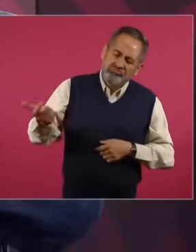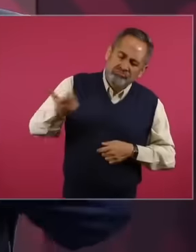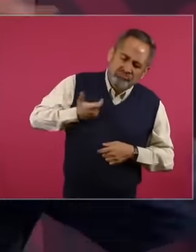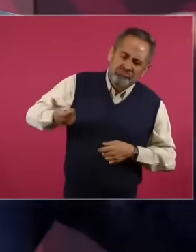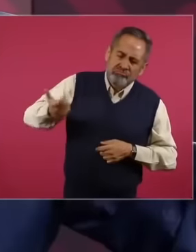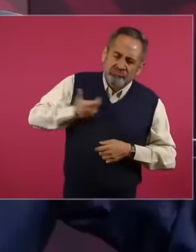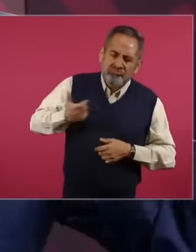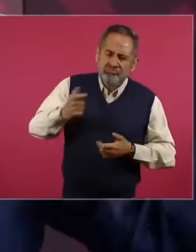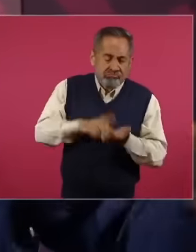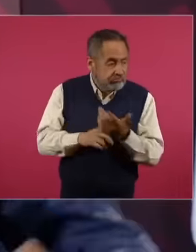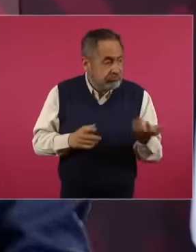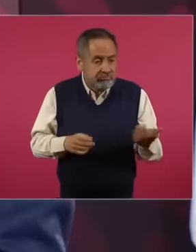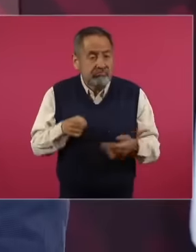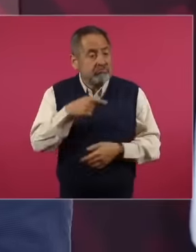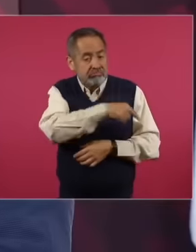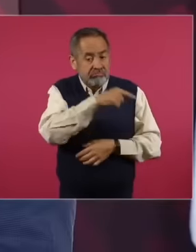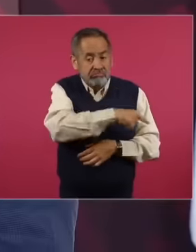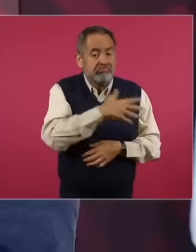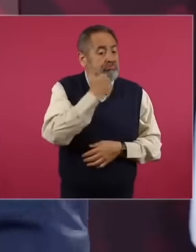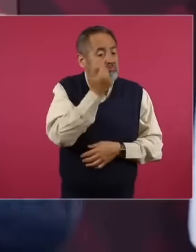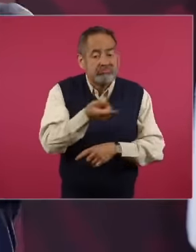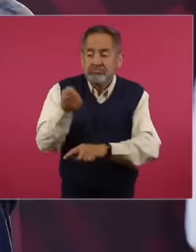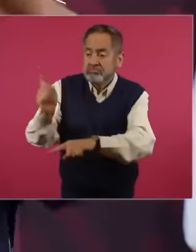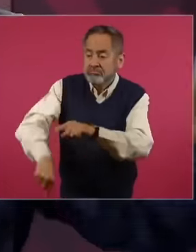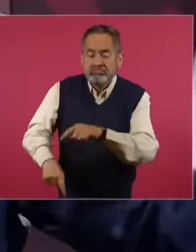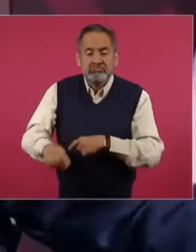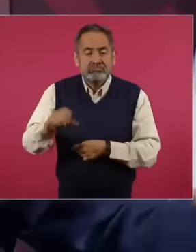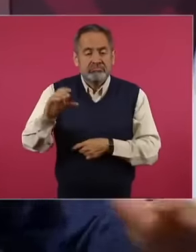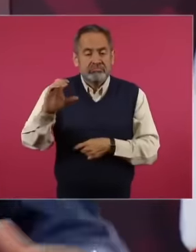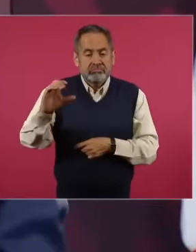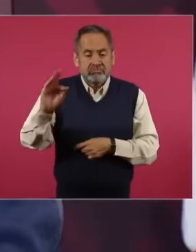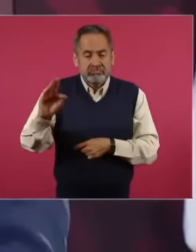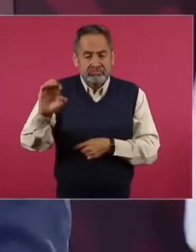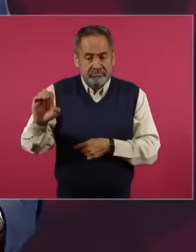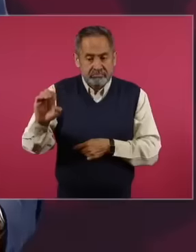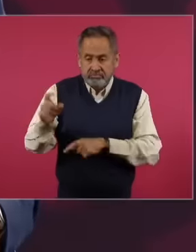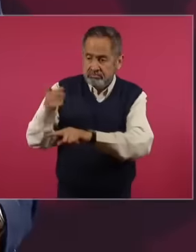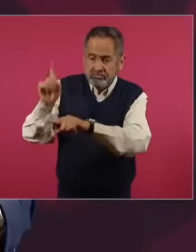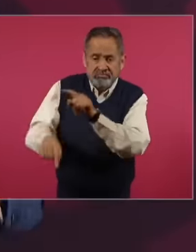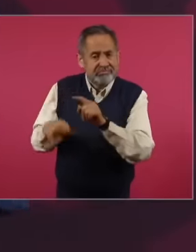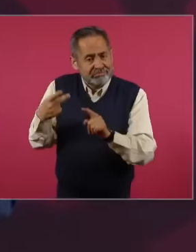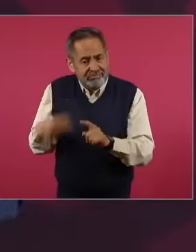to the Federal Electricity Commission, which is a Public company, to leave